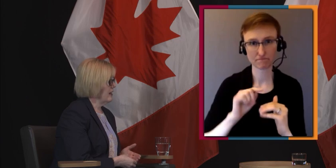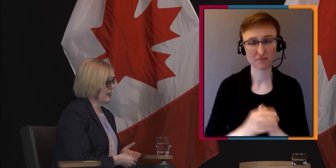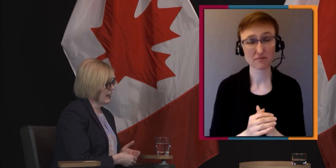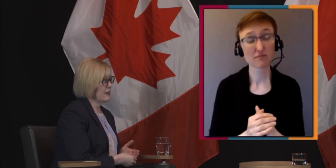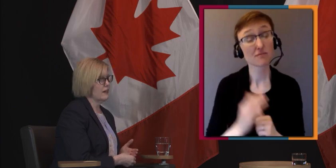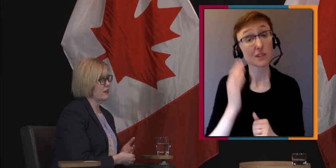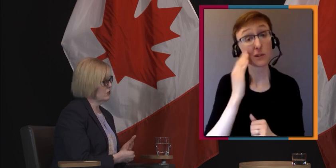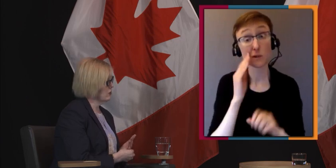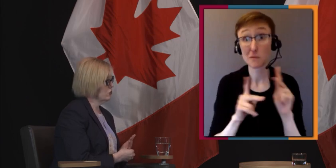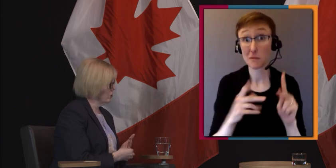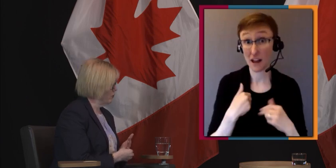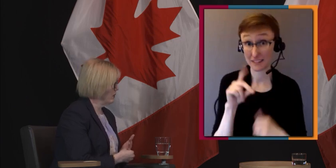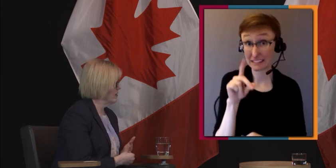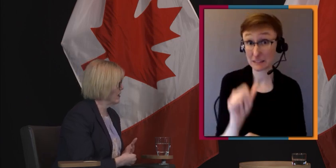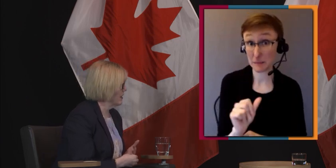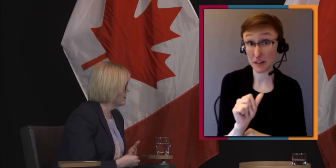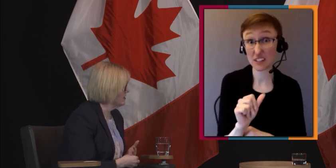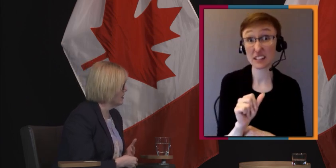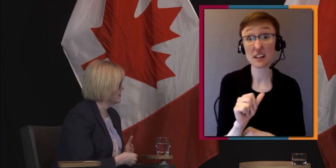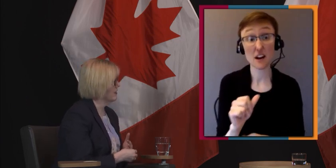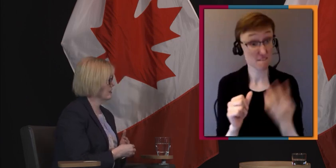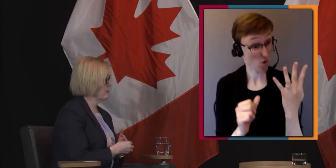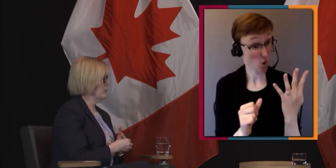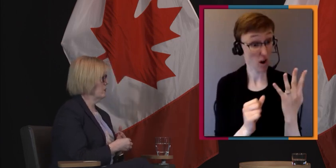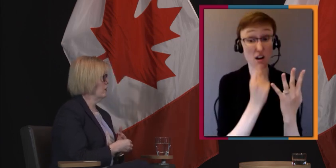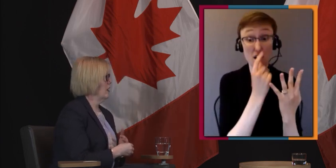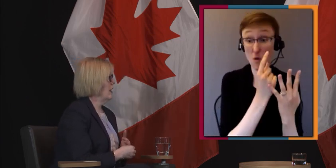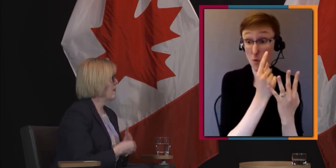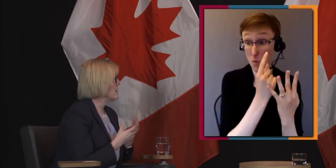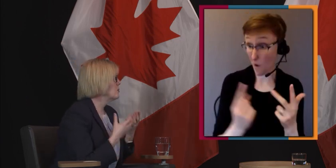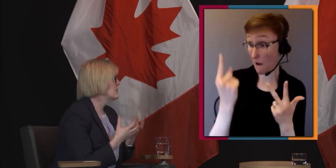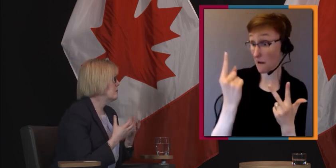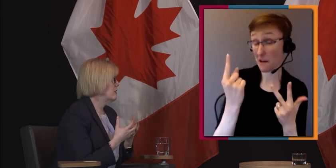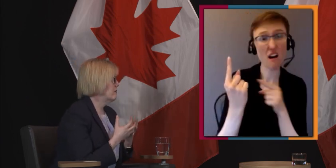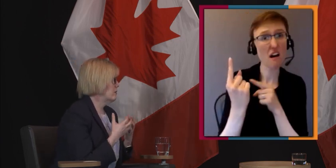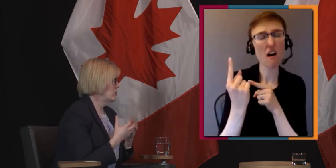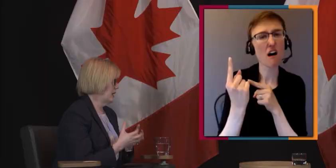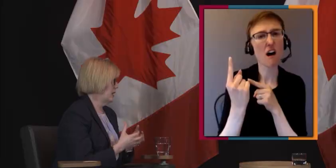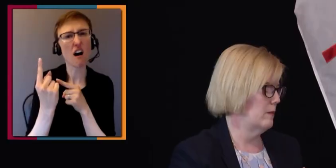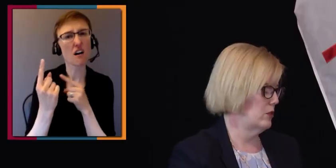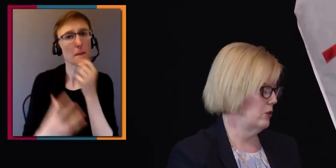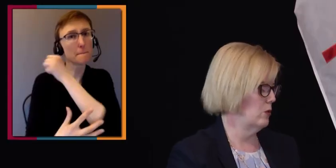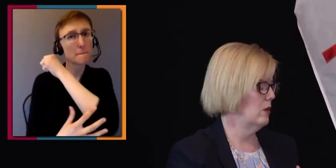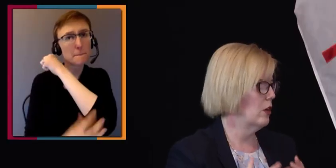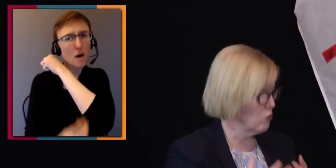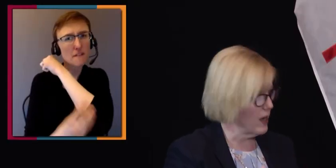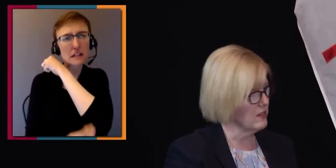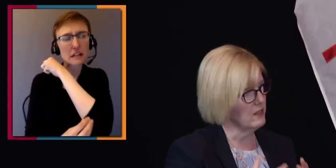And in Canada, that just shouldn't be the case. It's unacceptable. And that's what this benefit will aim to address